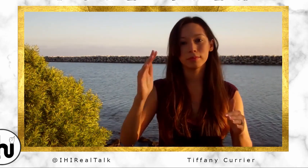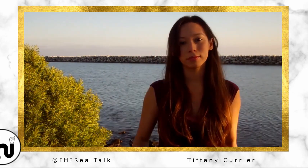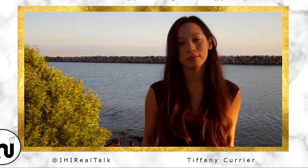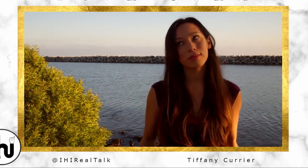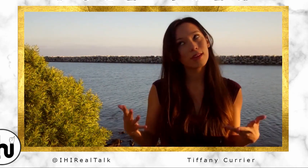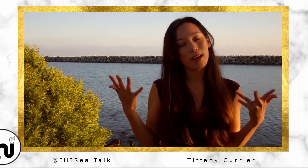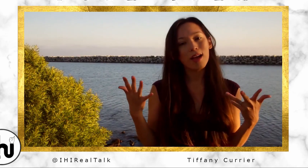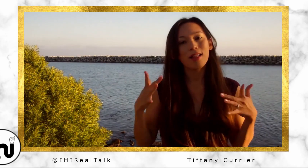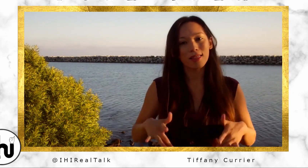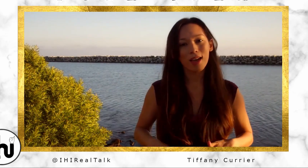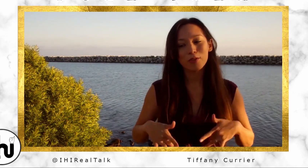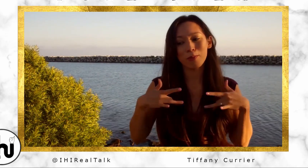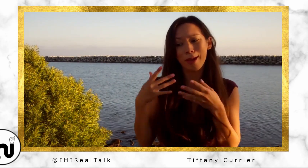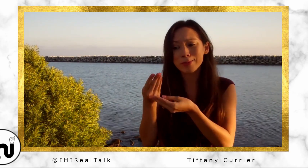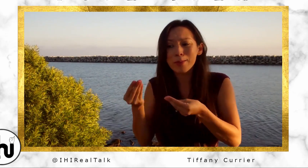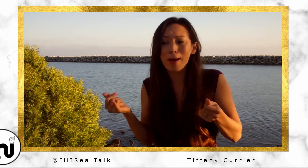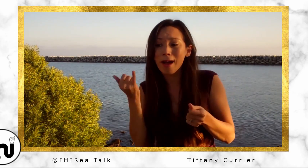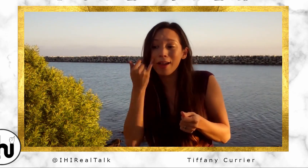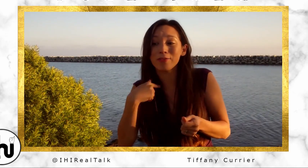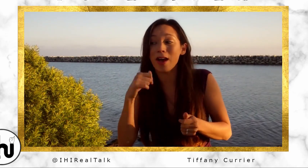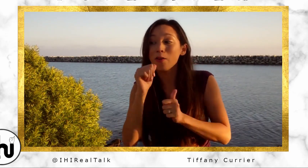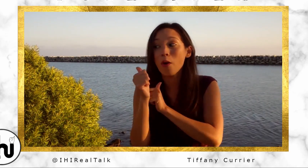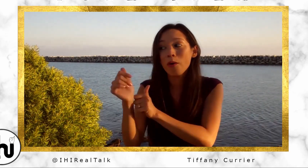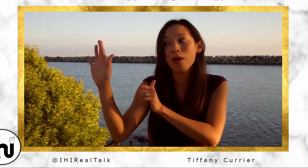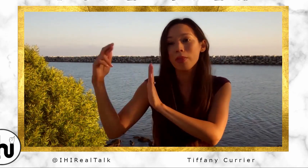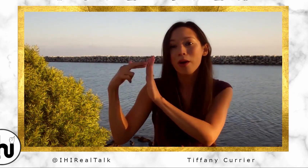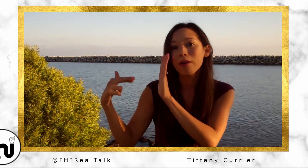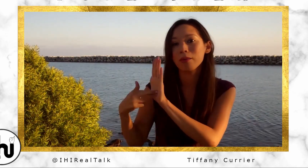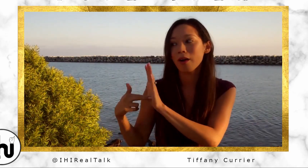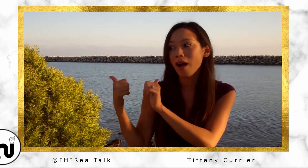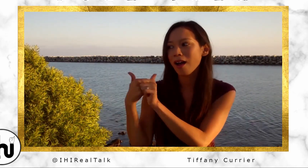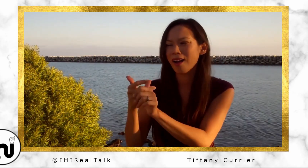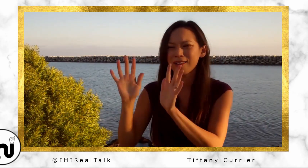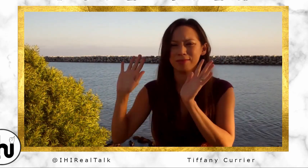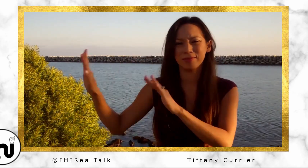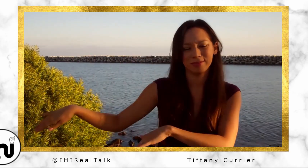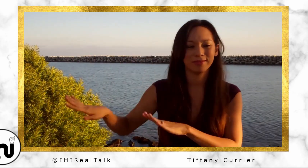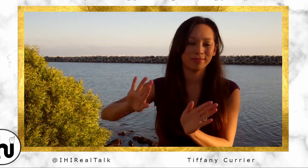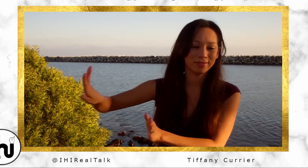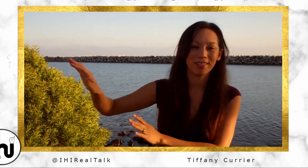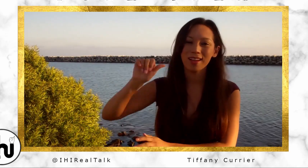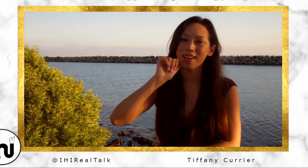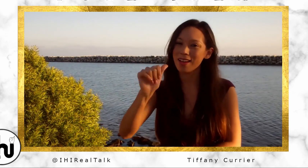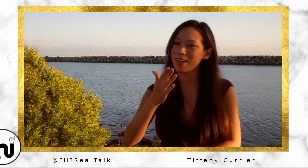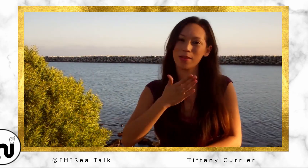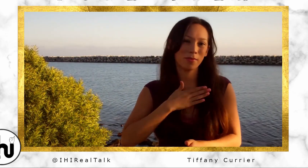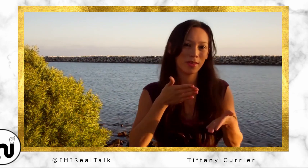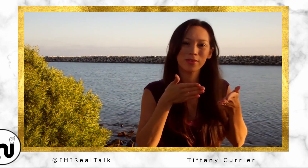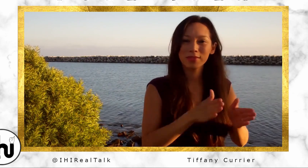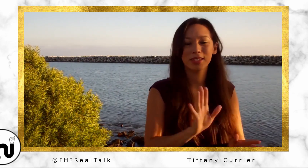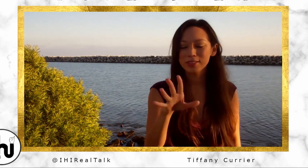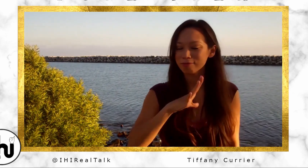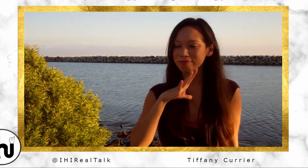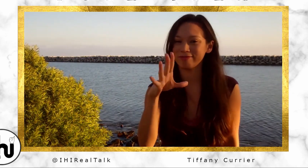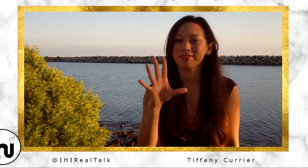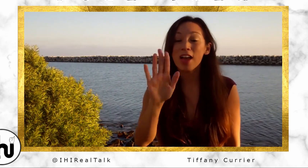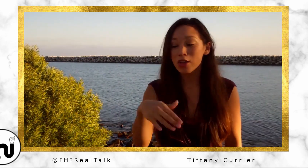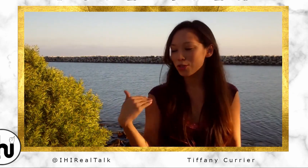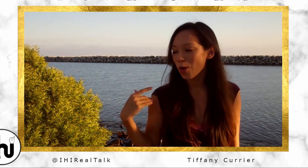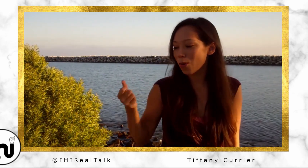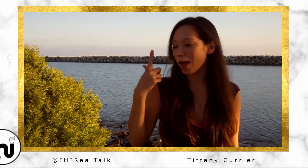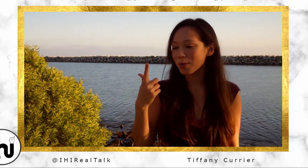Well life will pass me by if I don't open my eyes, so that's fine by me.